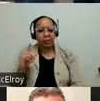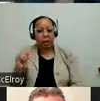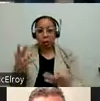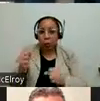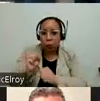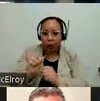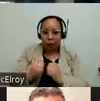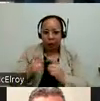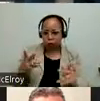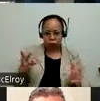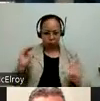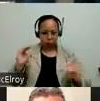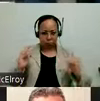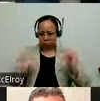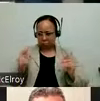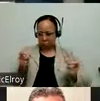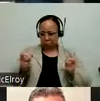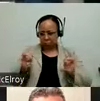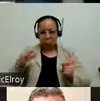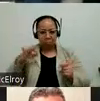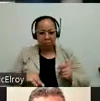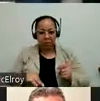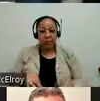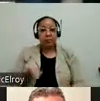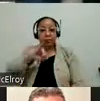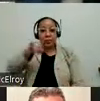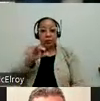and how to maintain those benefits. Jocelyn is all the way on the right in